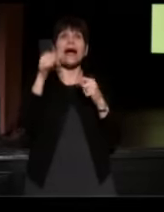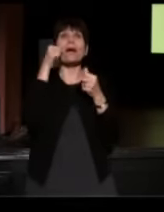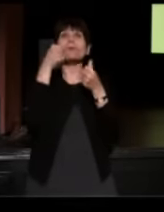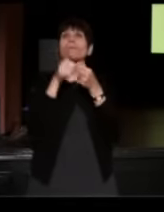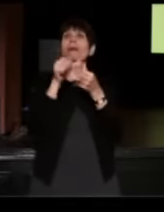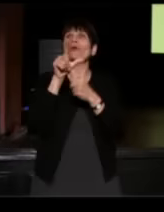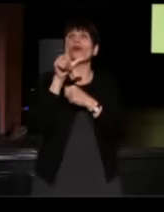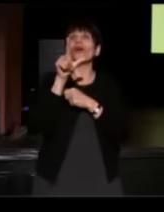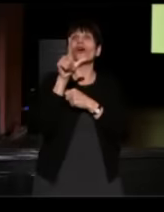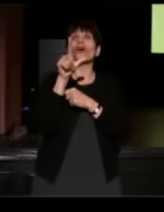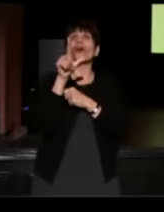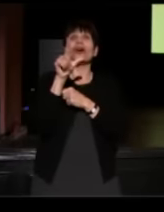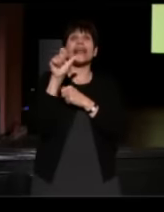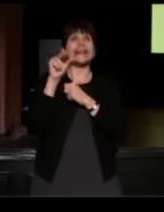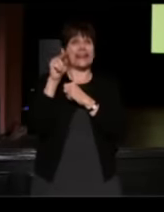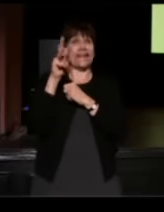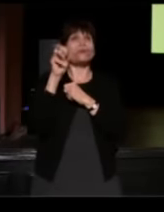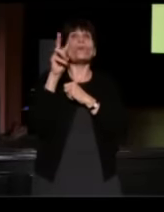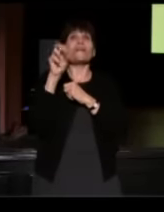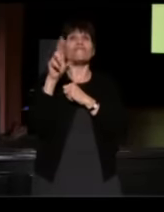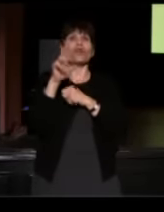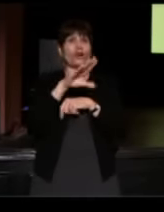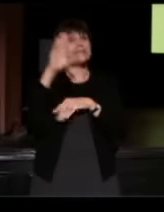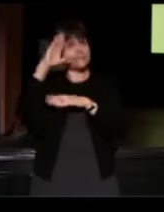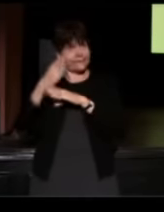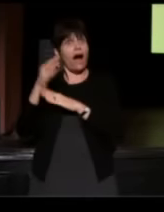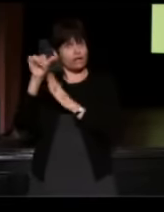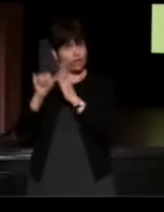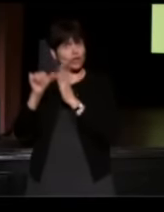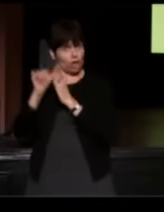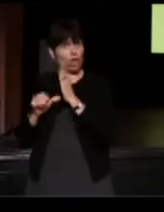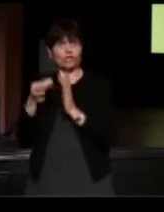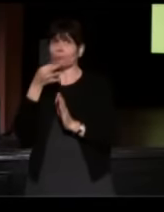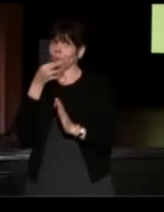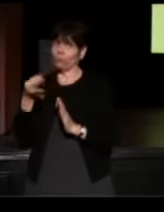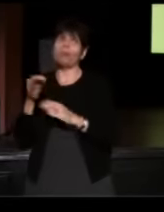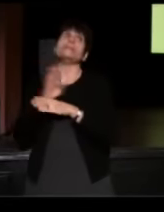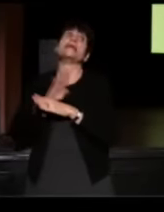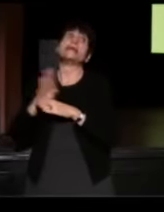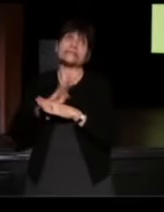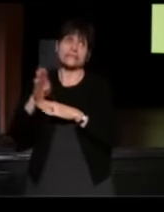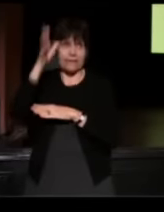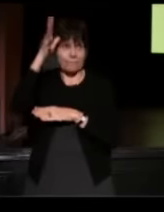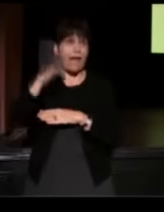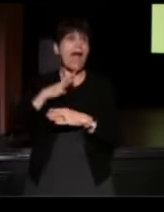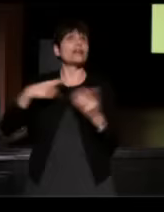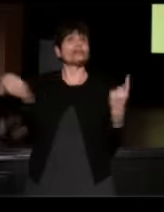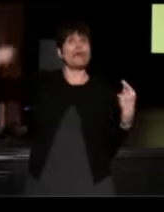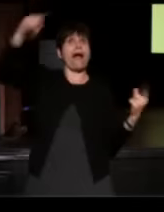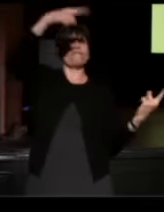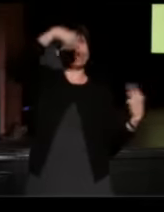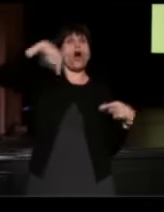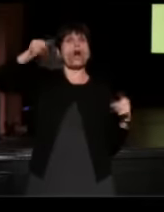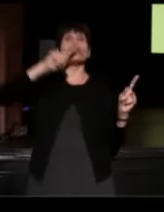Lynn Weaver, his son, this surgeon who is an incredibly busy man will travel all over the country if I asked him to come